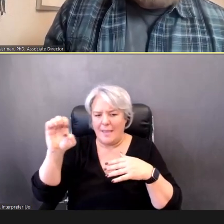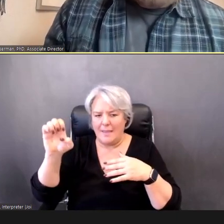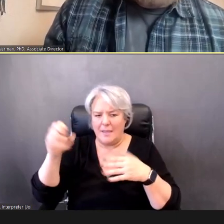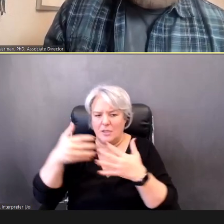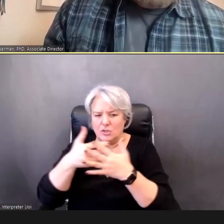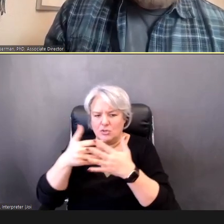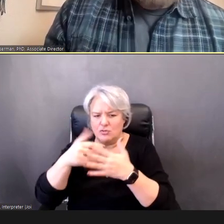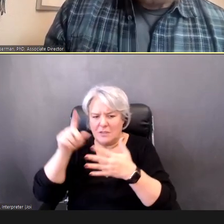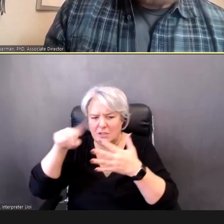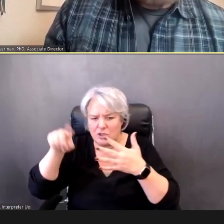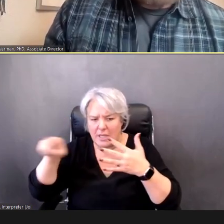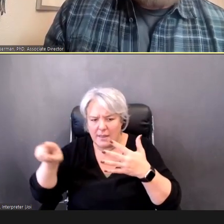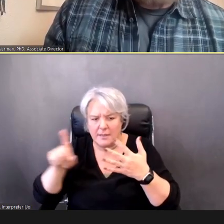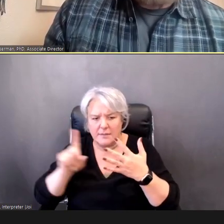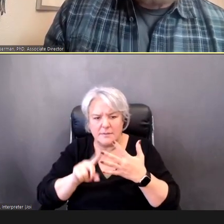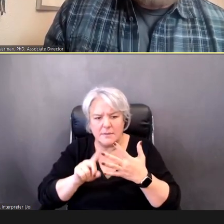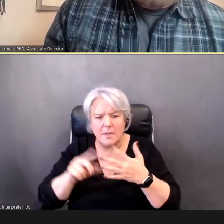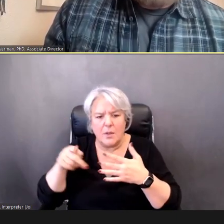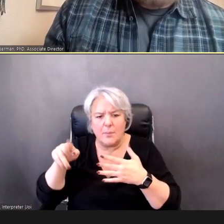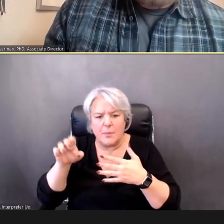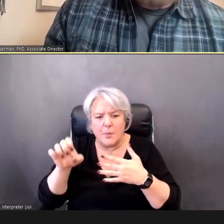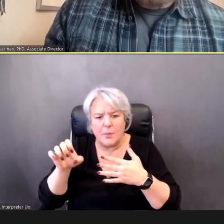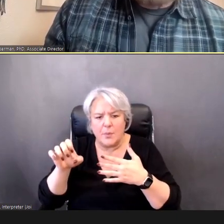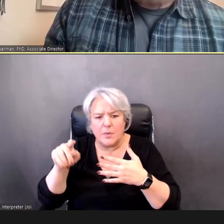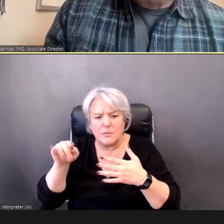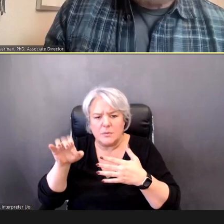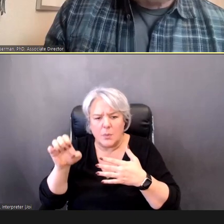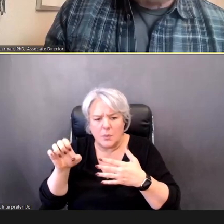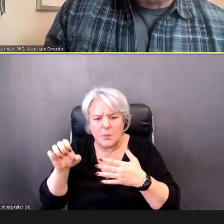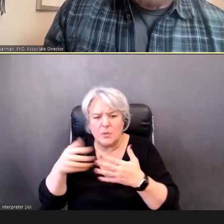PureTone screening skills checklist, those are really good resources,